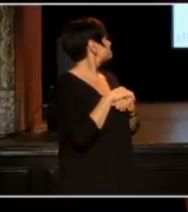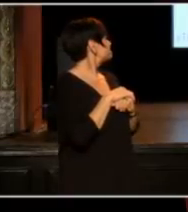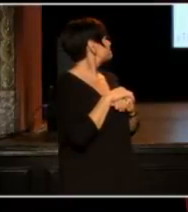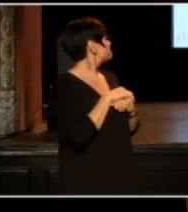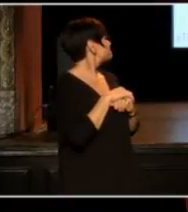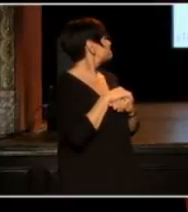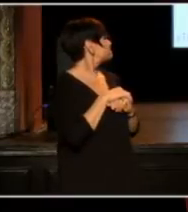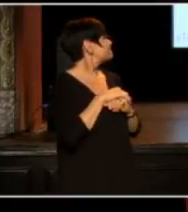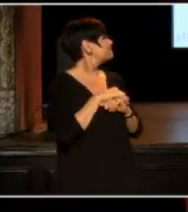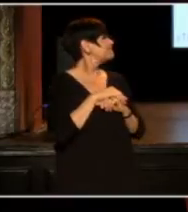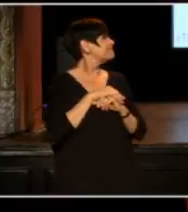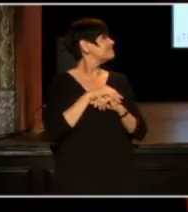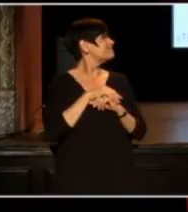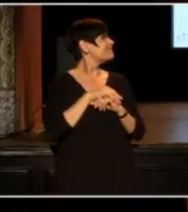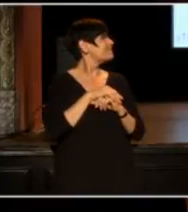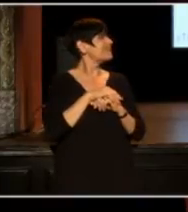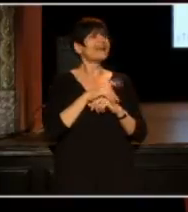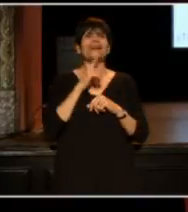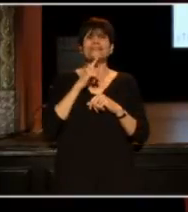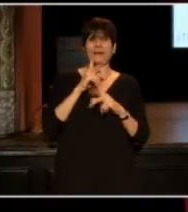Sometimes people aren't happy about it.